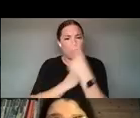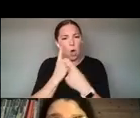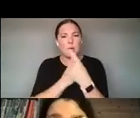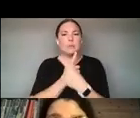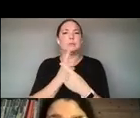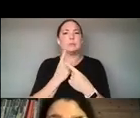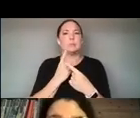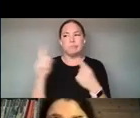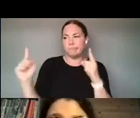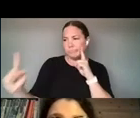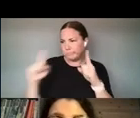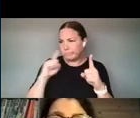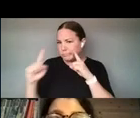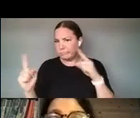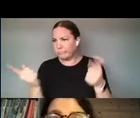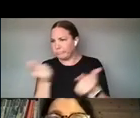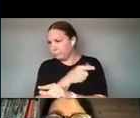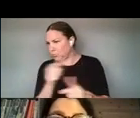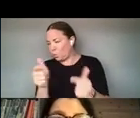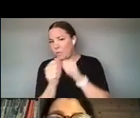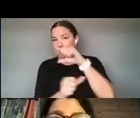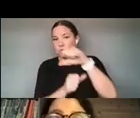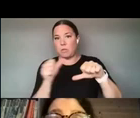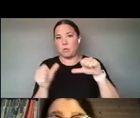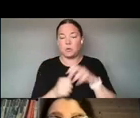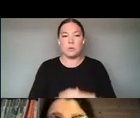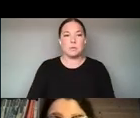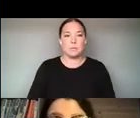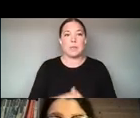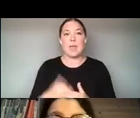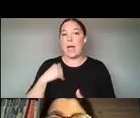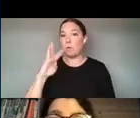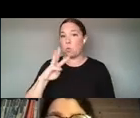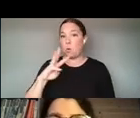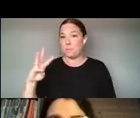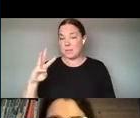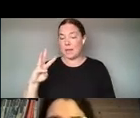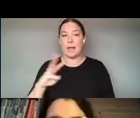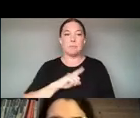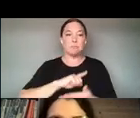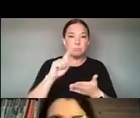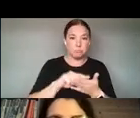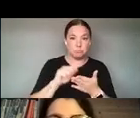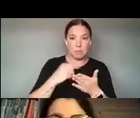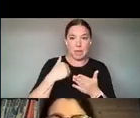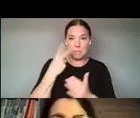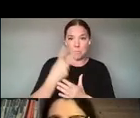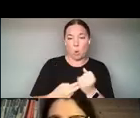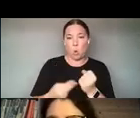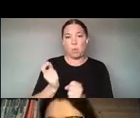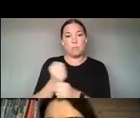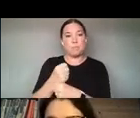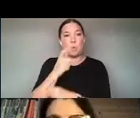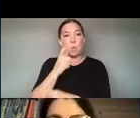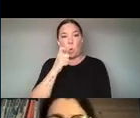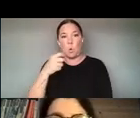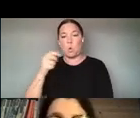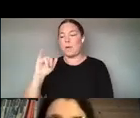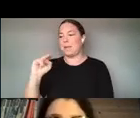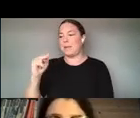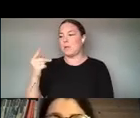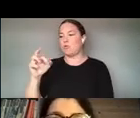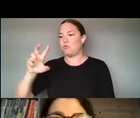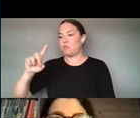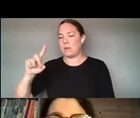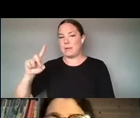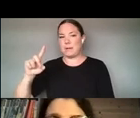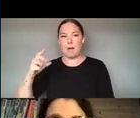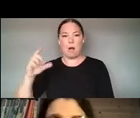OTHER. WE HAVE A WEBSITE AND A NEWSLETTER PRODUCED BY INGRID COPP. IT HIGHLIGHTS PROJECTS, SHARES